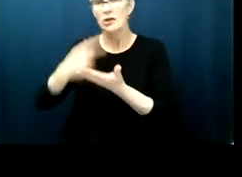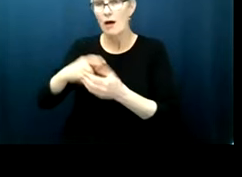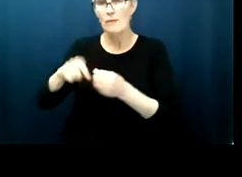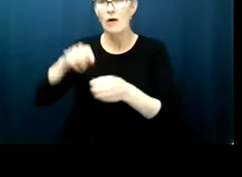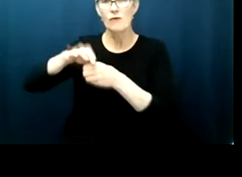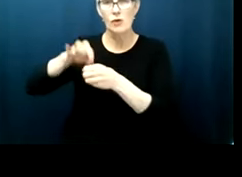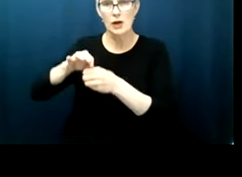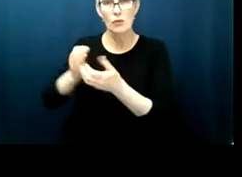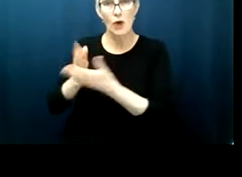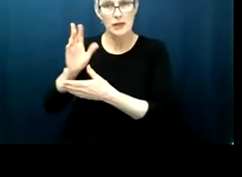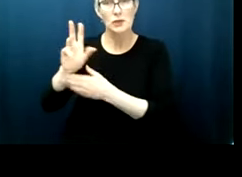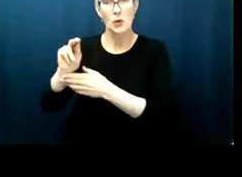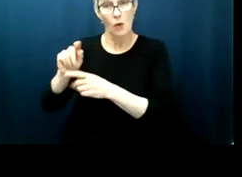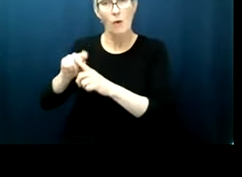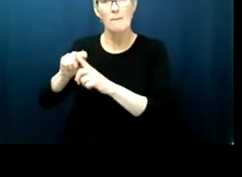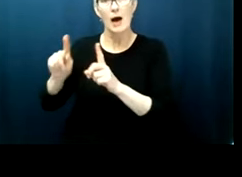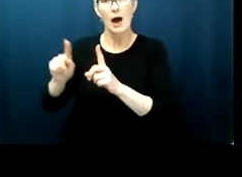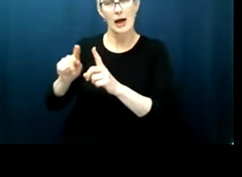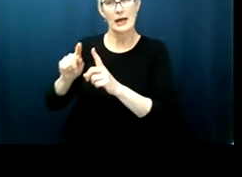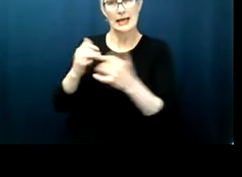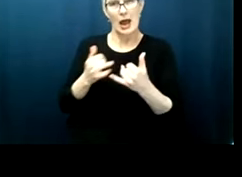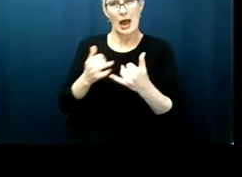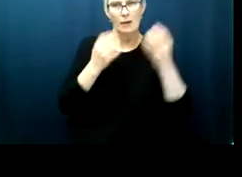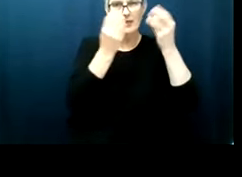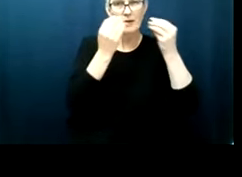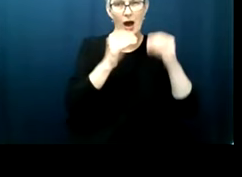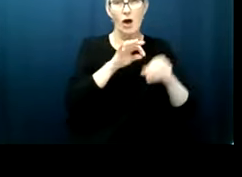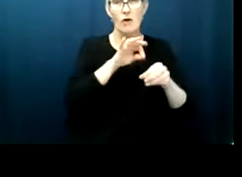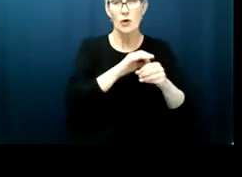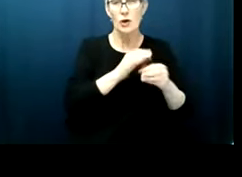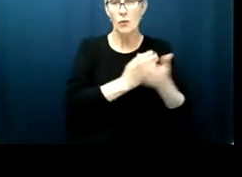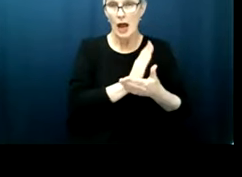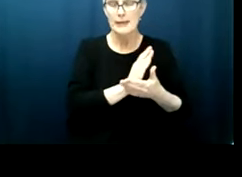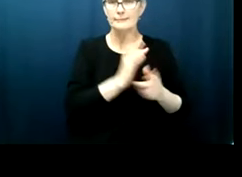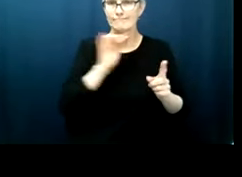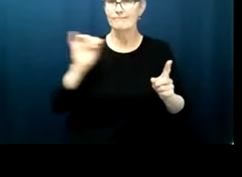i think about that sentence because as we've seen in cases from the supreme court recently including